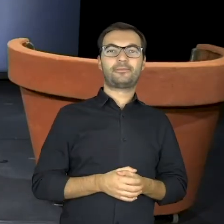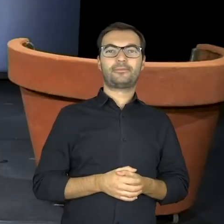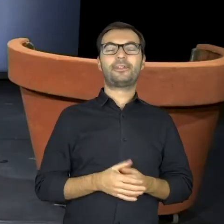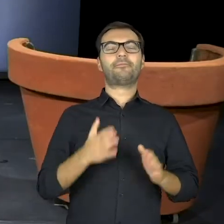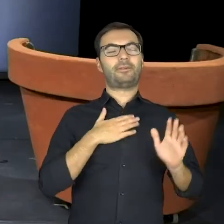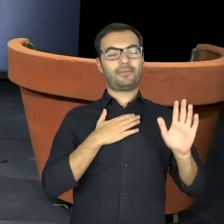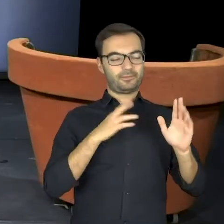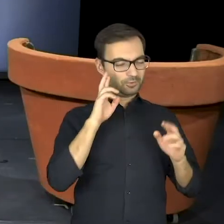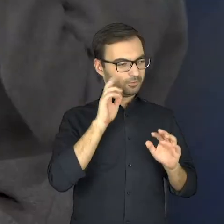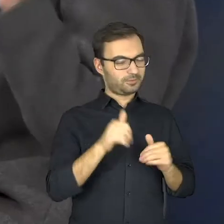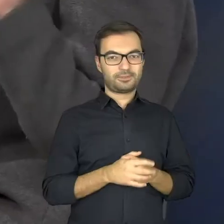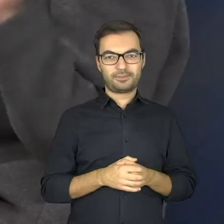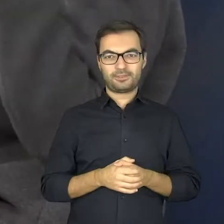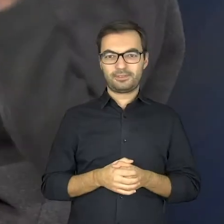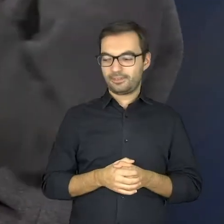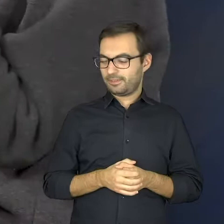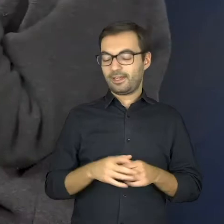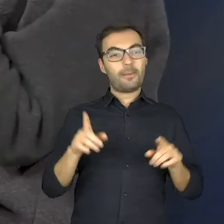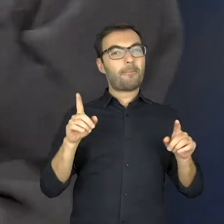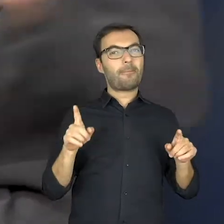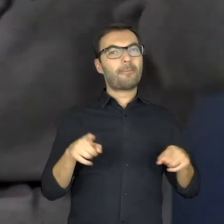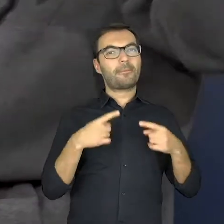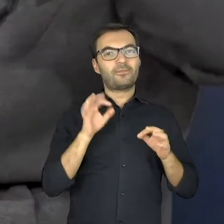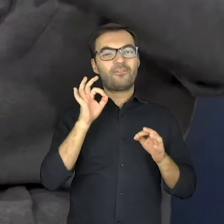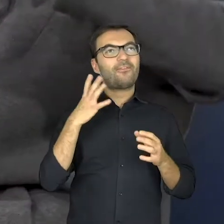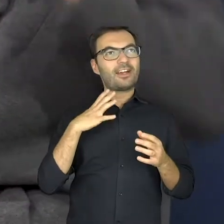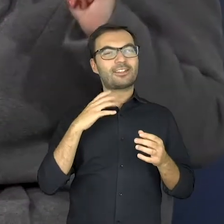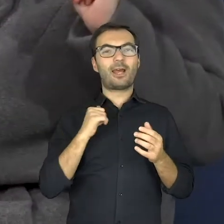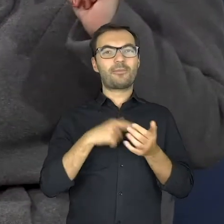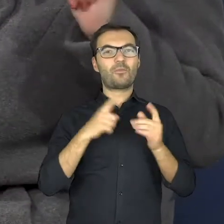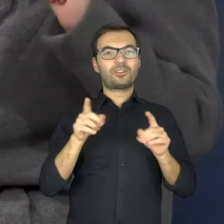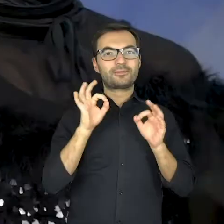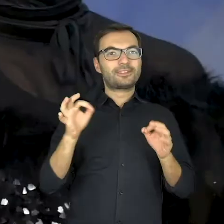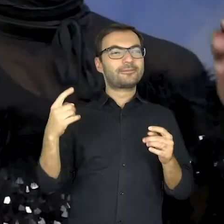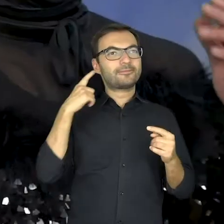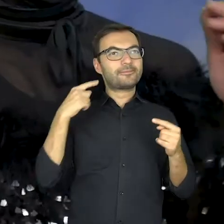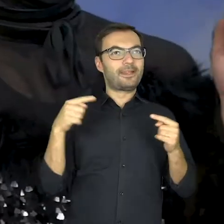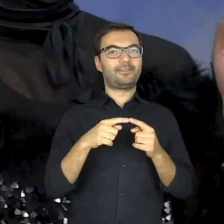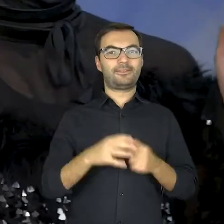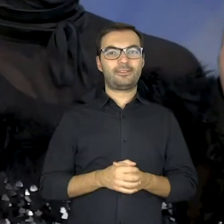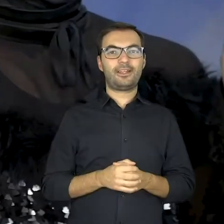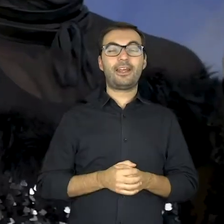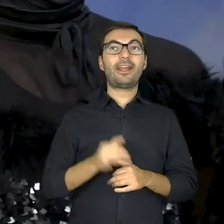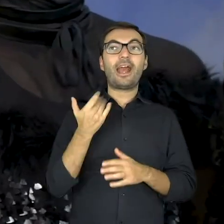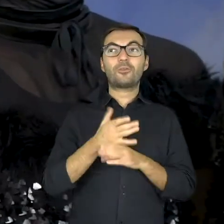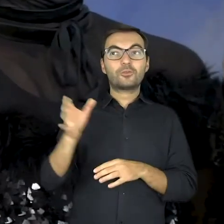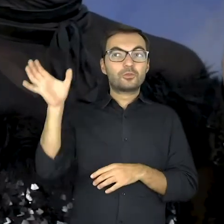Merci, I’ve got it! Well, it would be great if the melody got into your head. If it gets into your head then